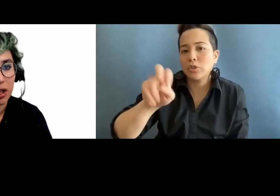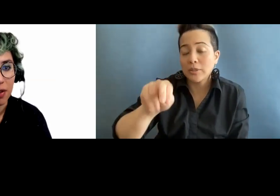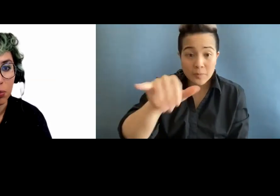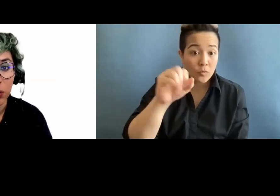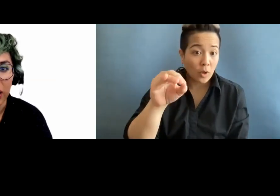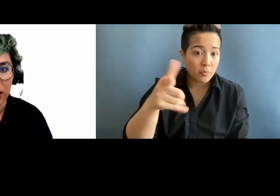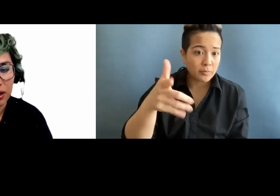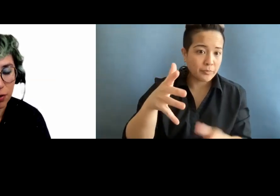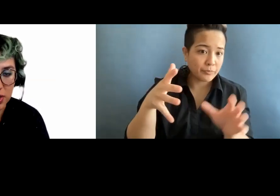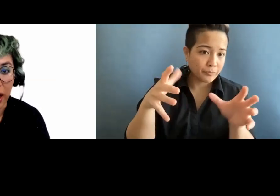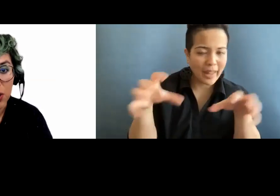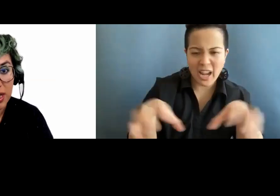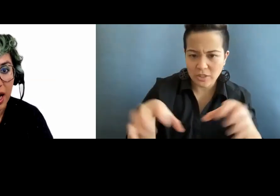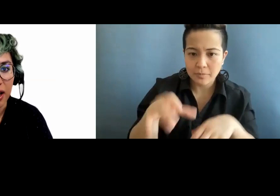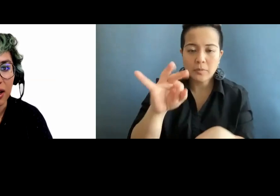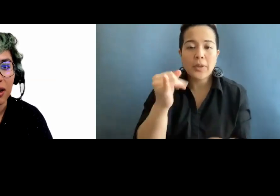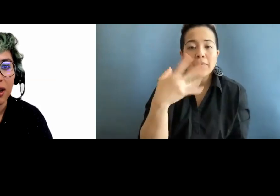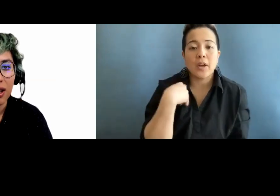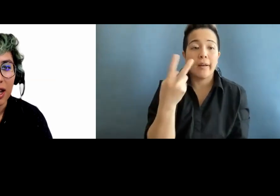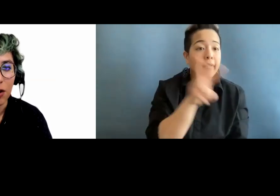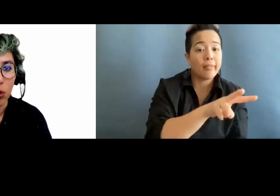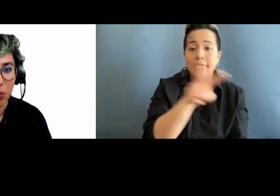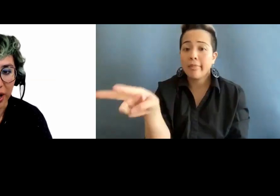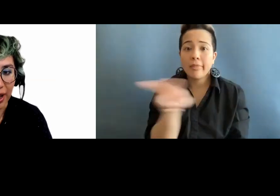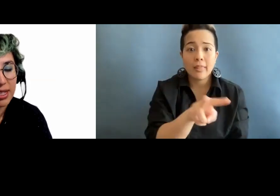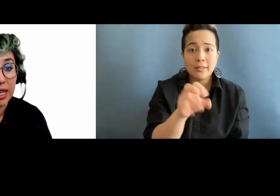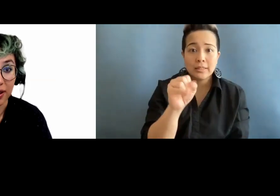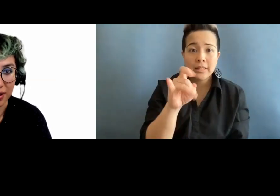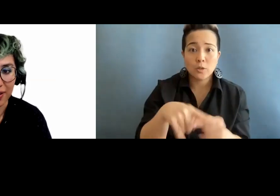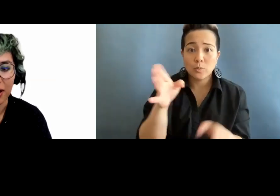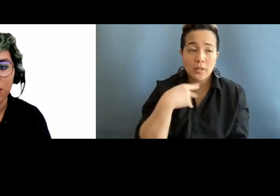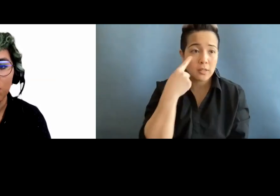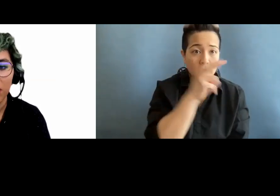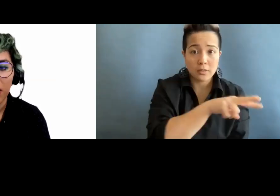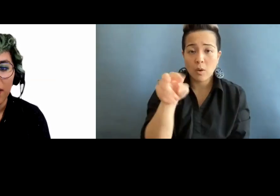if I am looking from side to side, if I am moving my hands, anything like that.